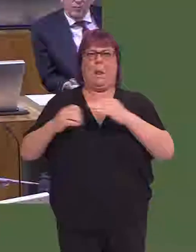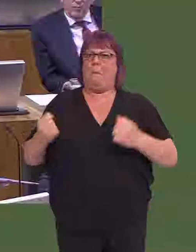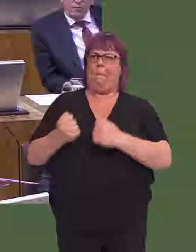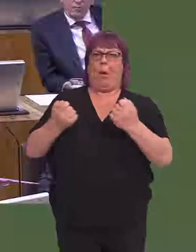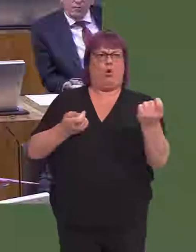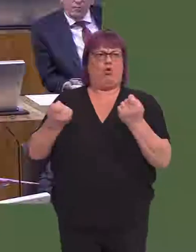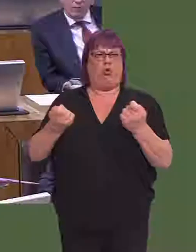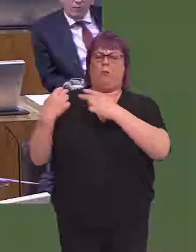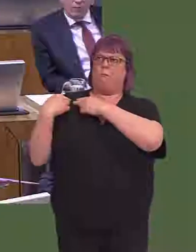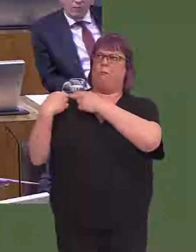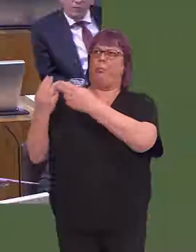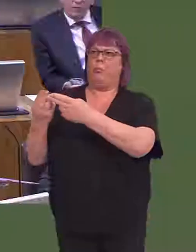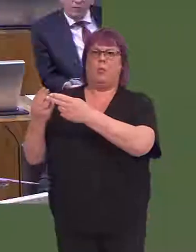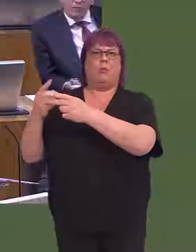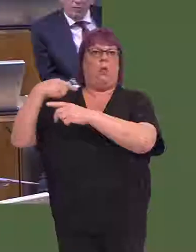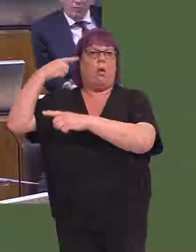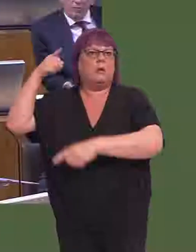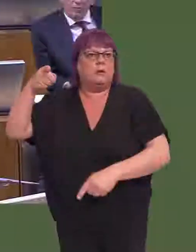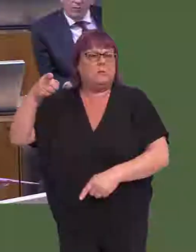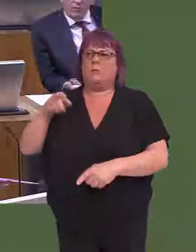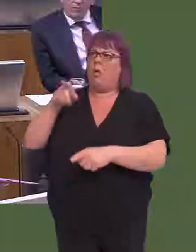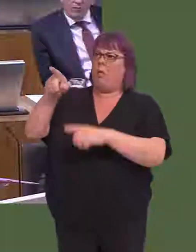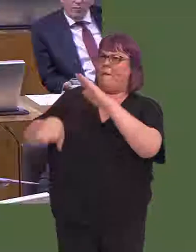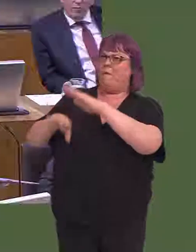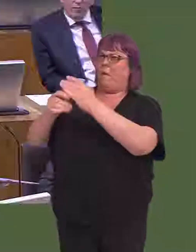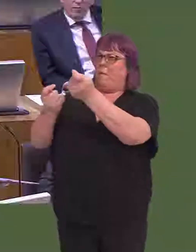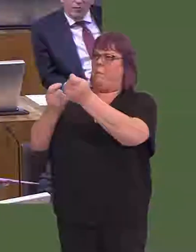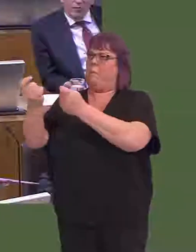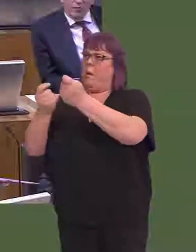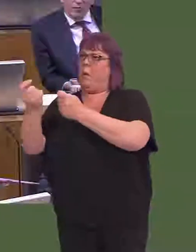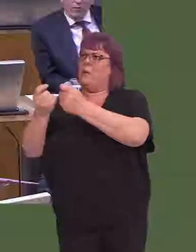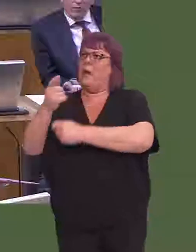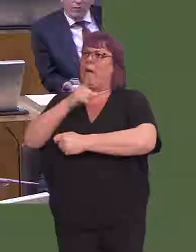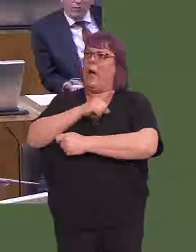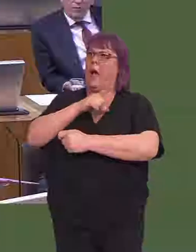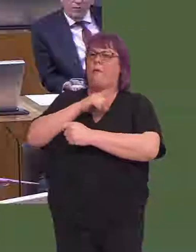to Westminster, where Ministers in Westminster would have had unlimited powers in terms of